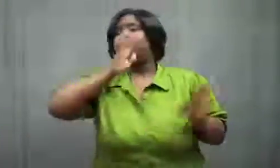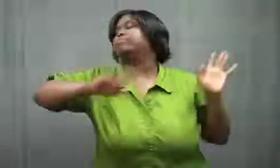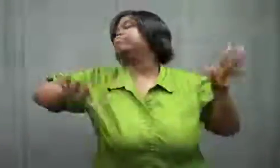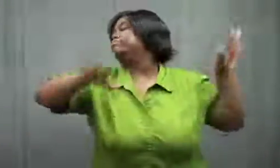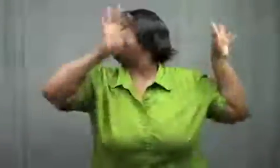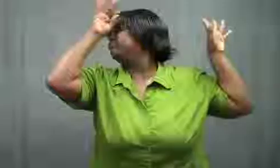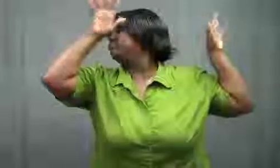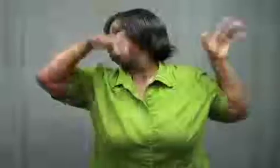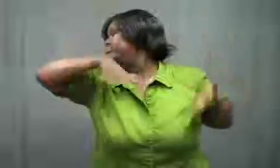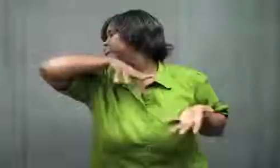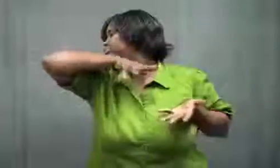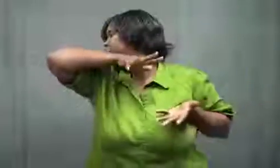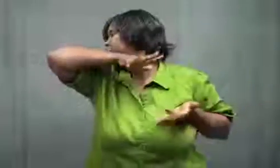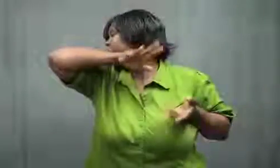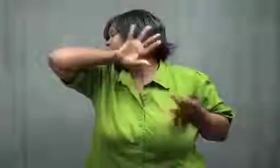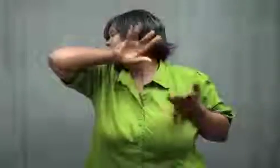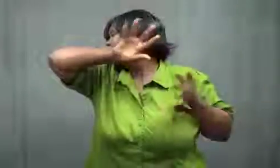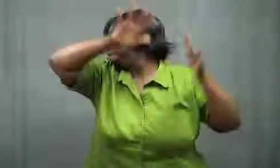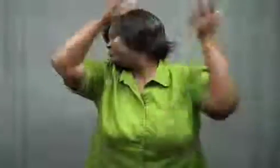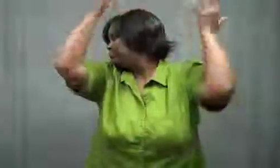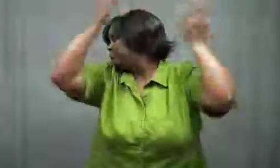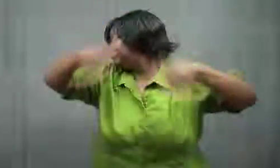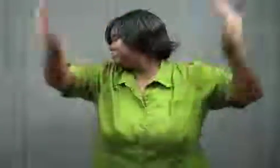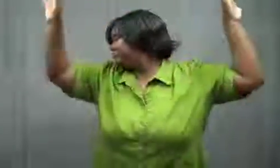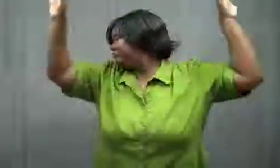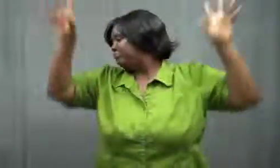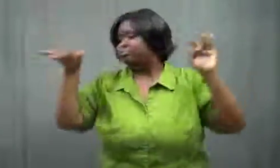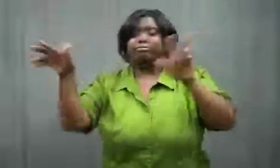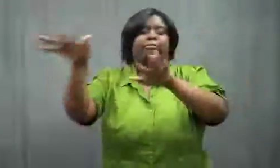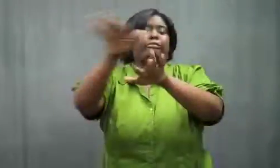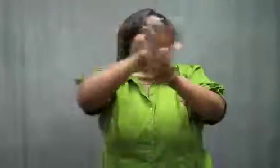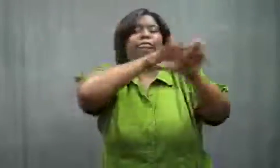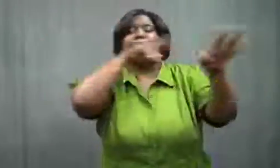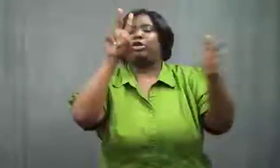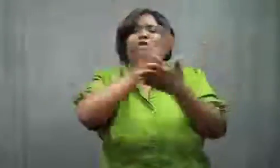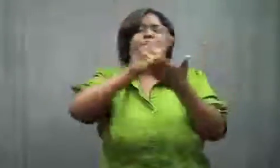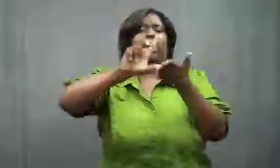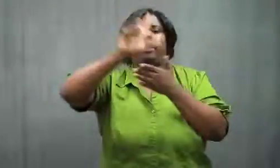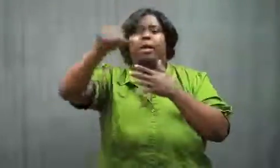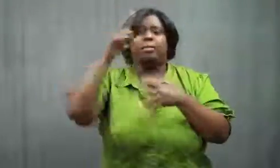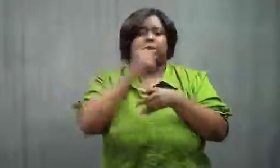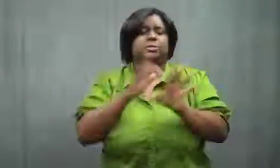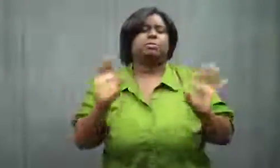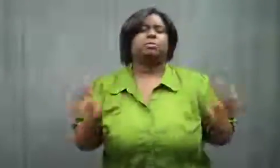They got washed and I went about my business, didn't think about them.